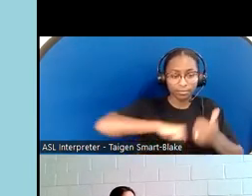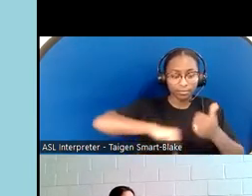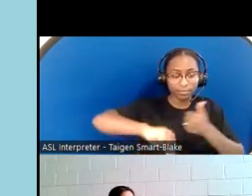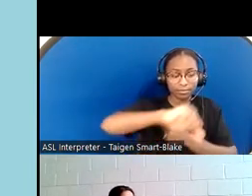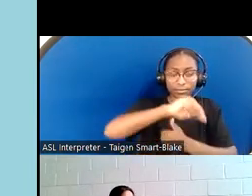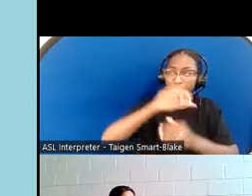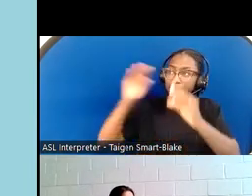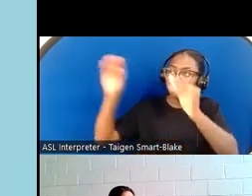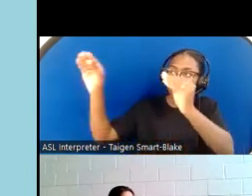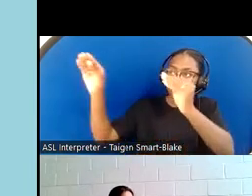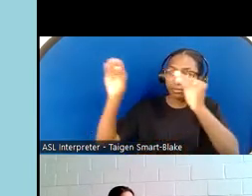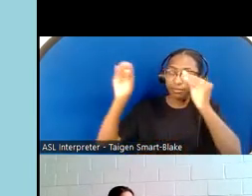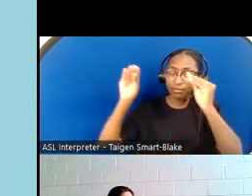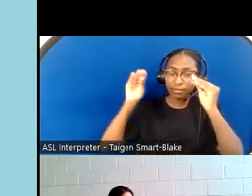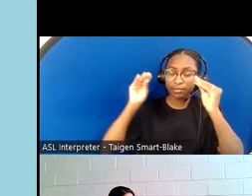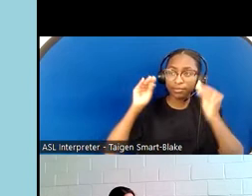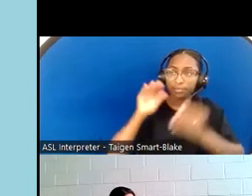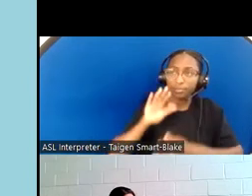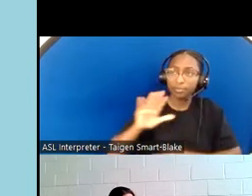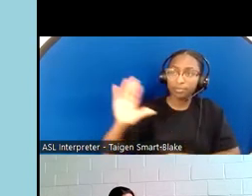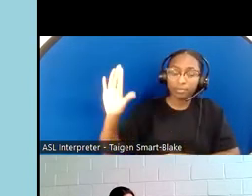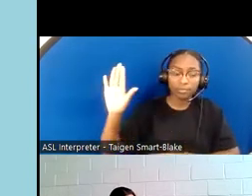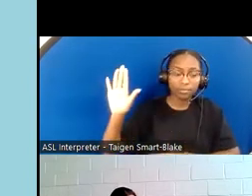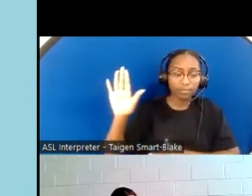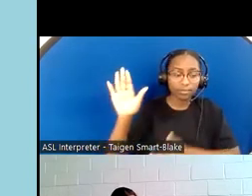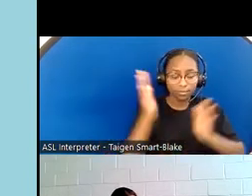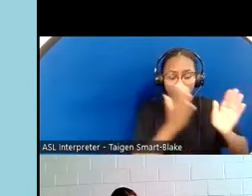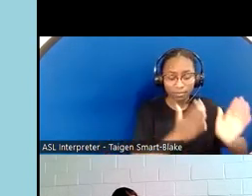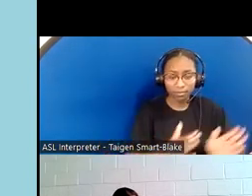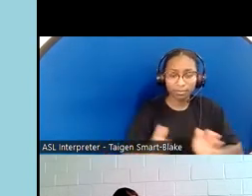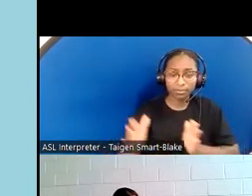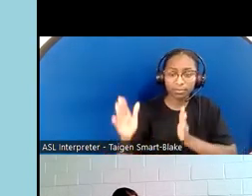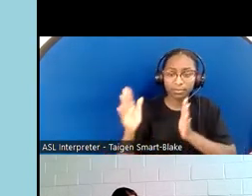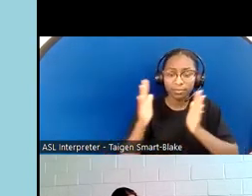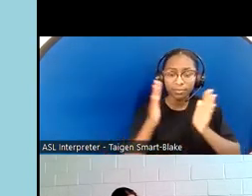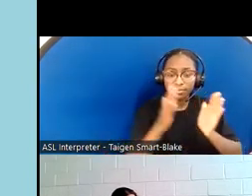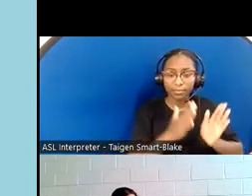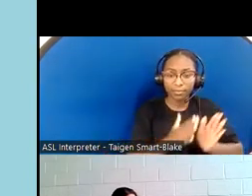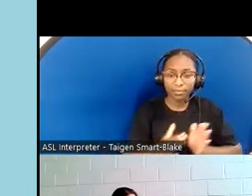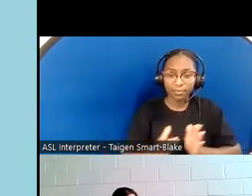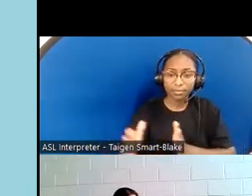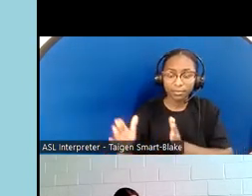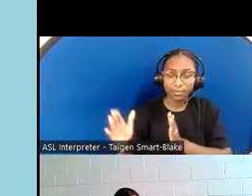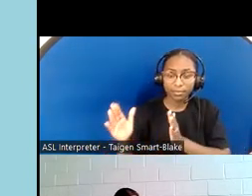Teach us your ways